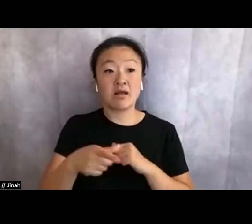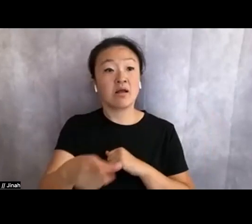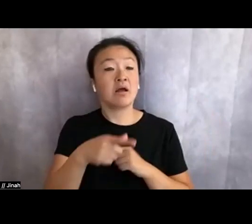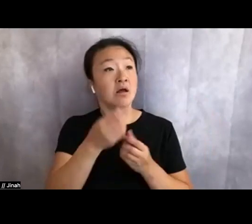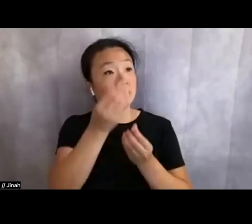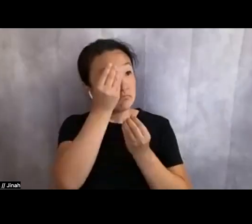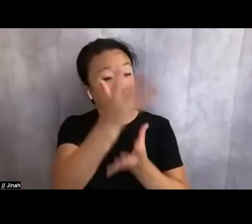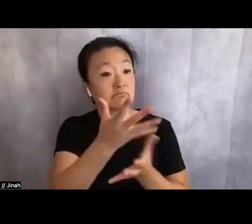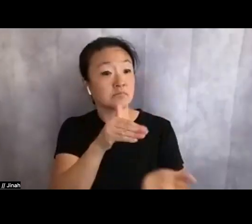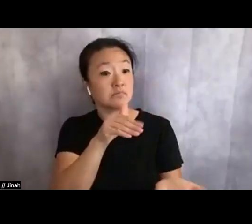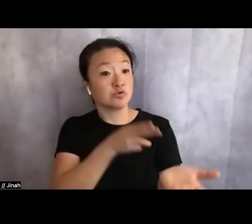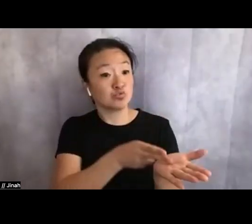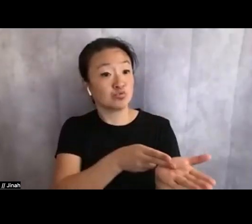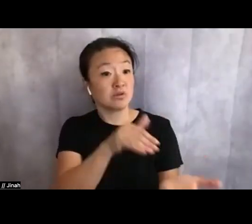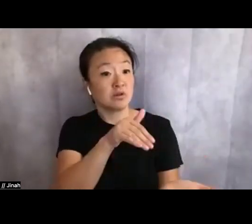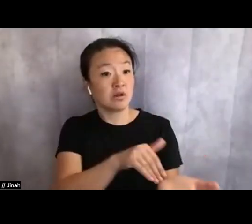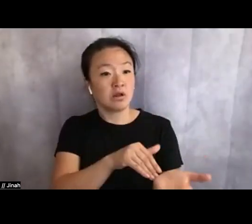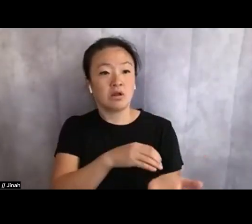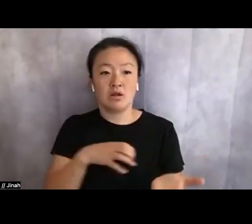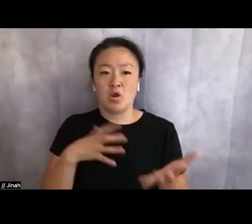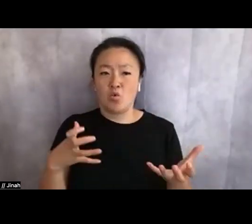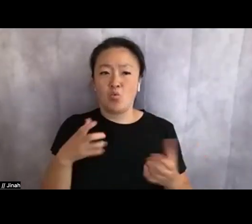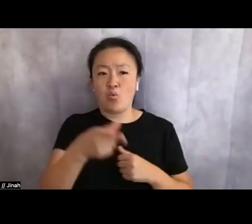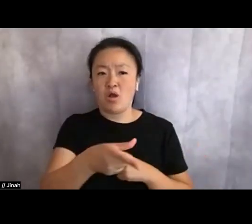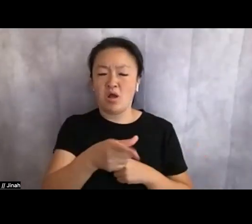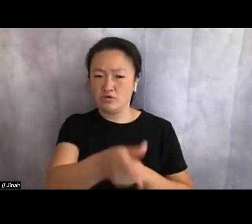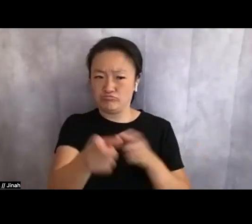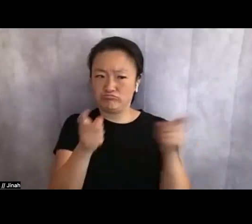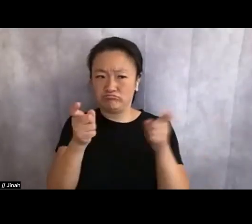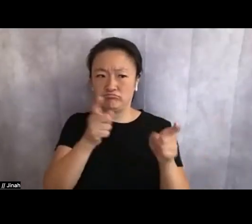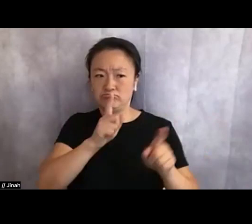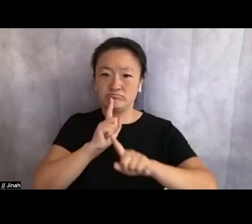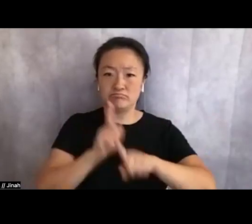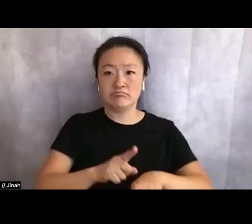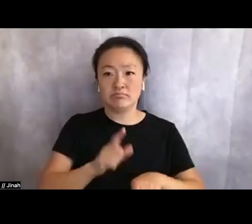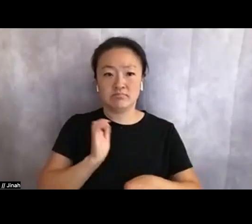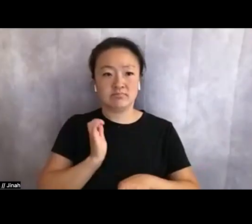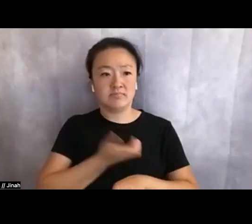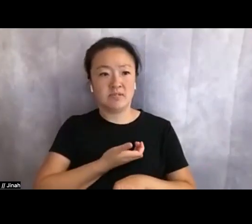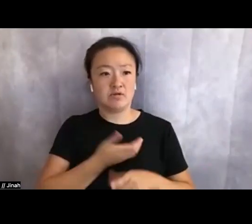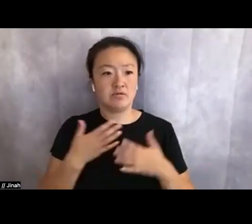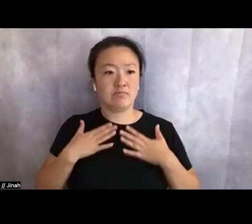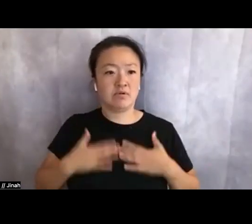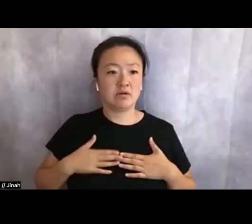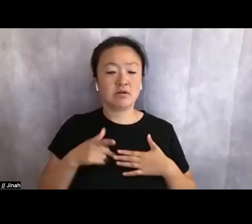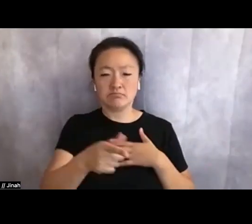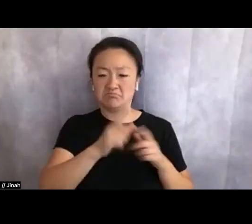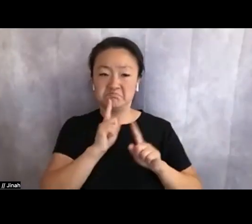wants badly to get between our legs to dictate a child how to run. What indicates triumph?